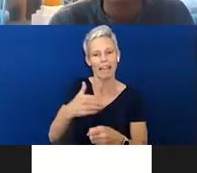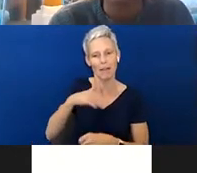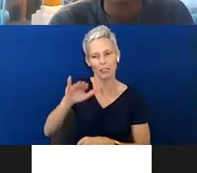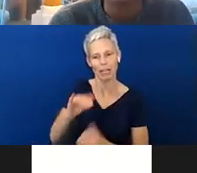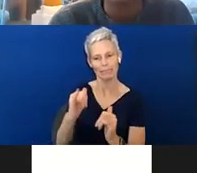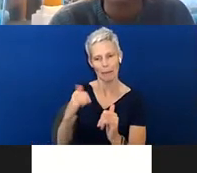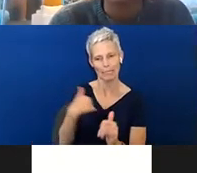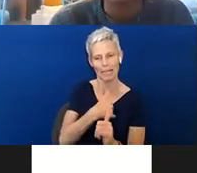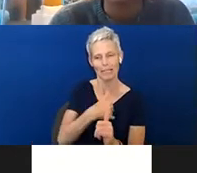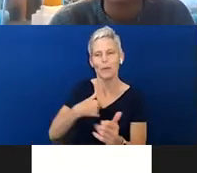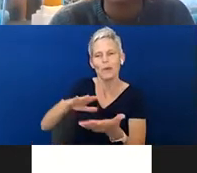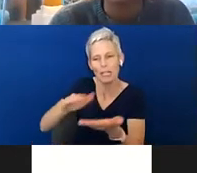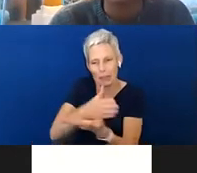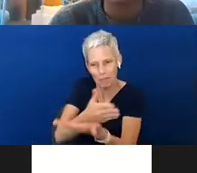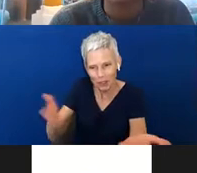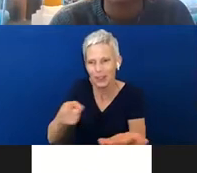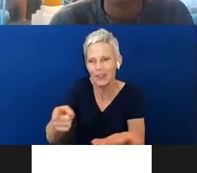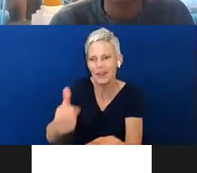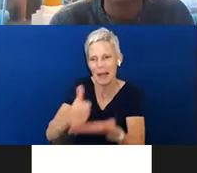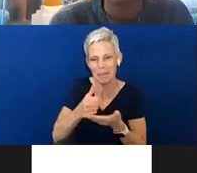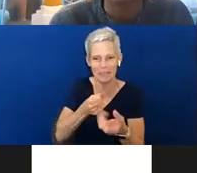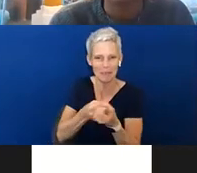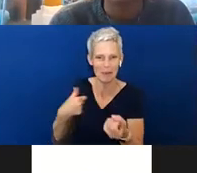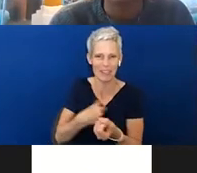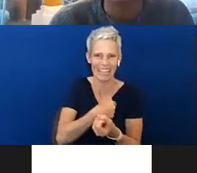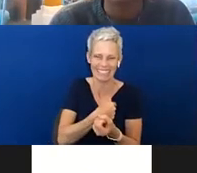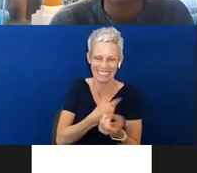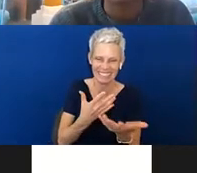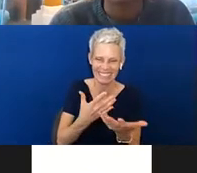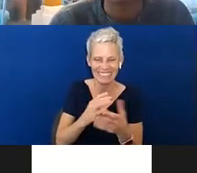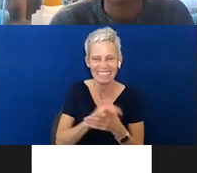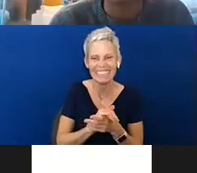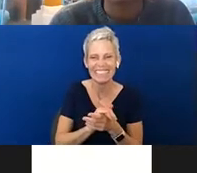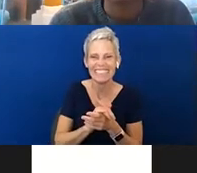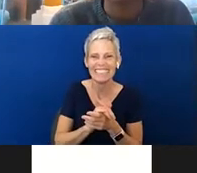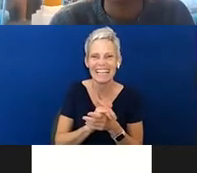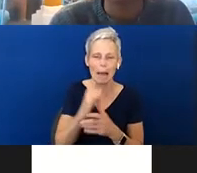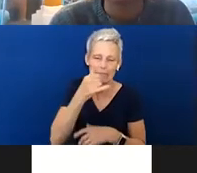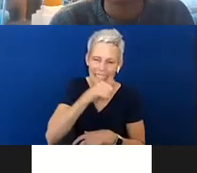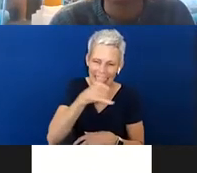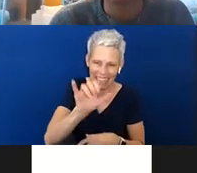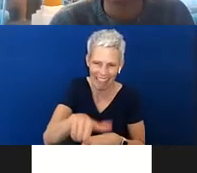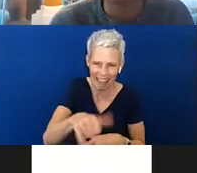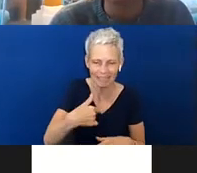us and you support us, but I'm being, sorry, just a little bit silly. But it is recognizing